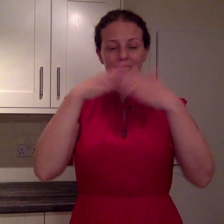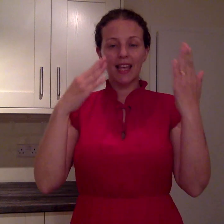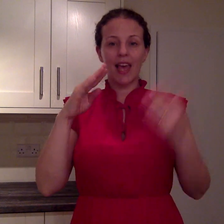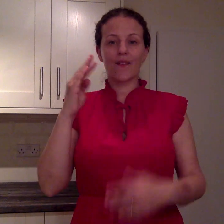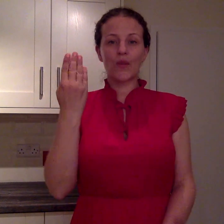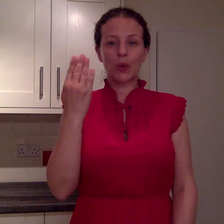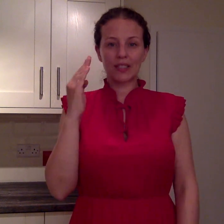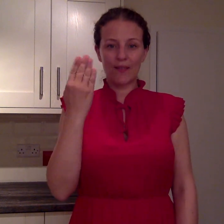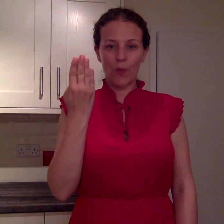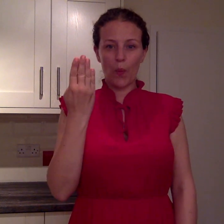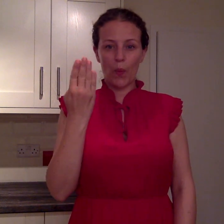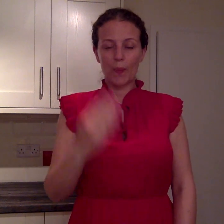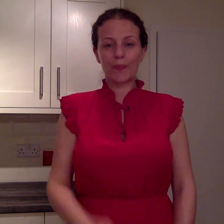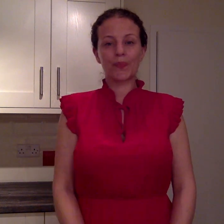Day 44